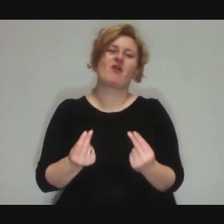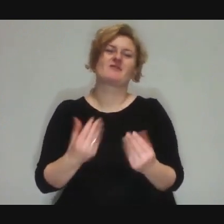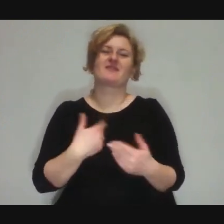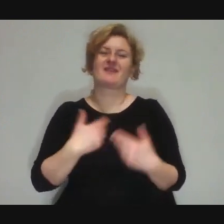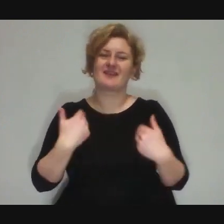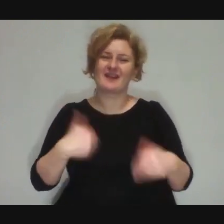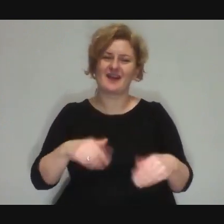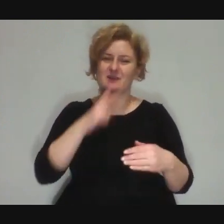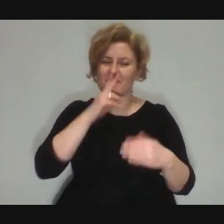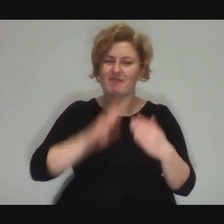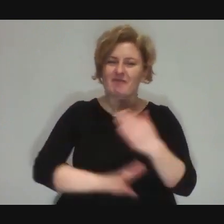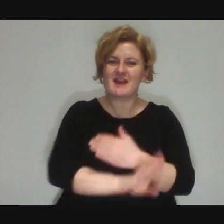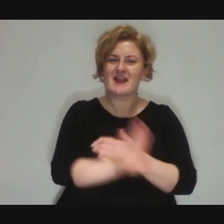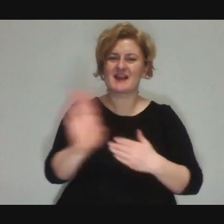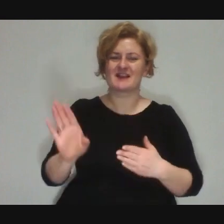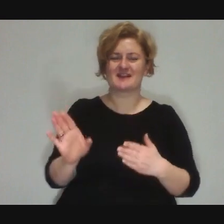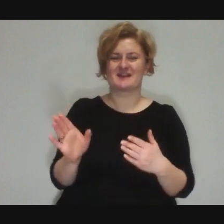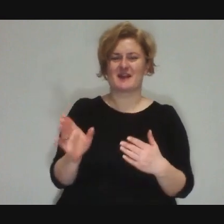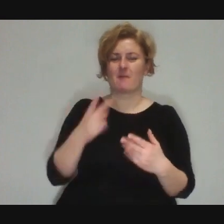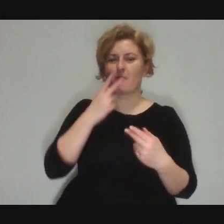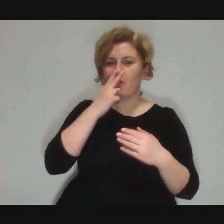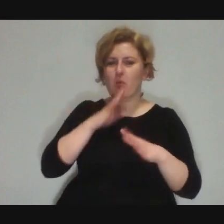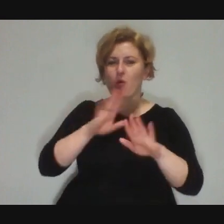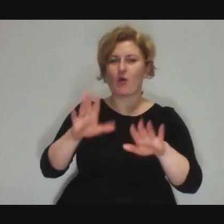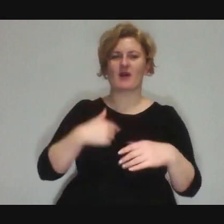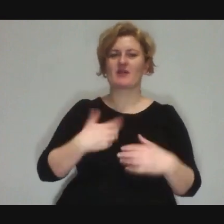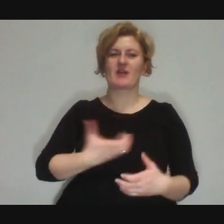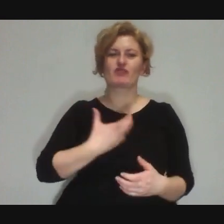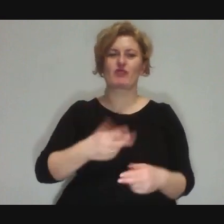I don't feel like some kind of theatre-circus director...